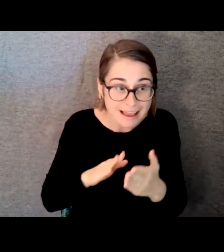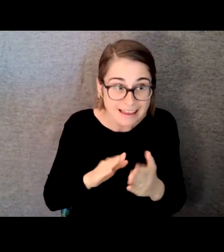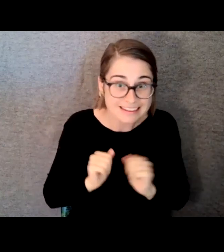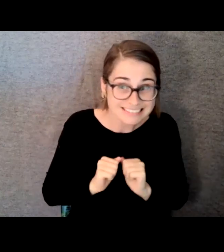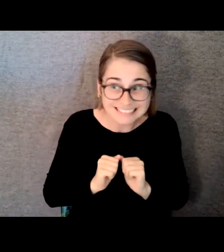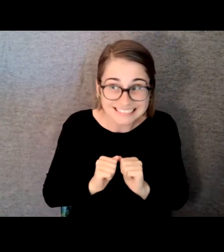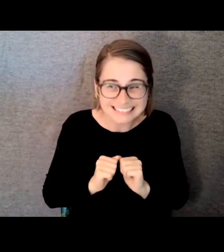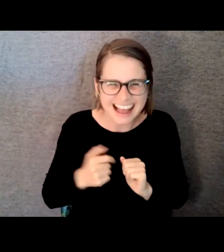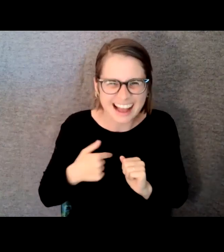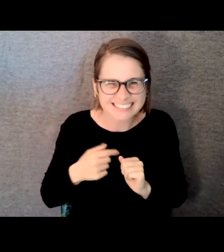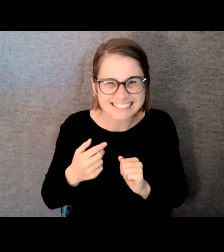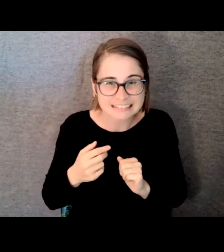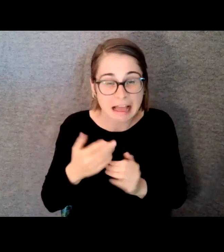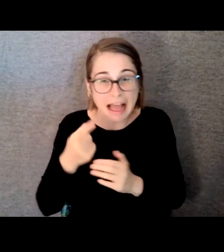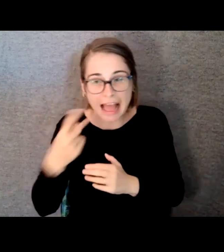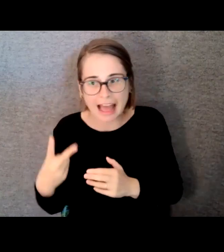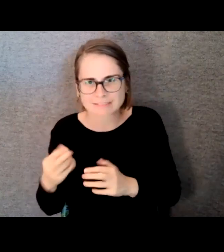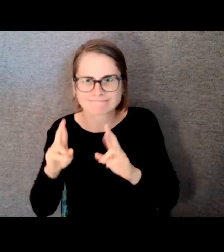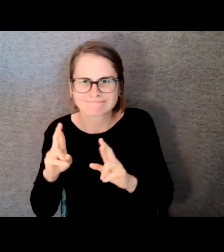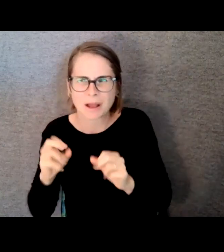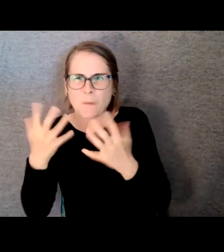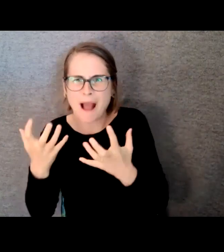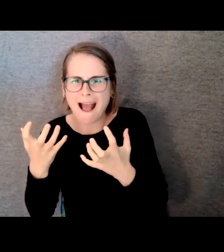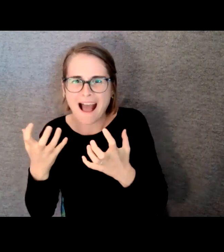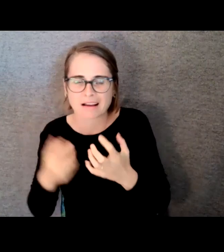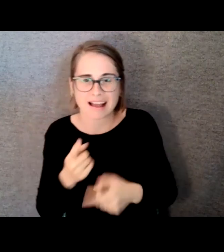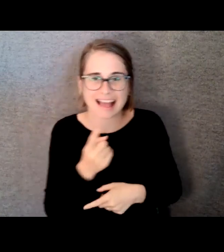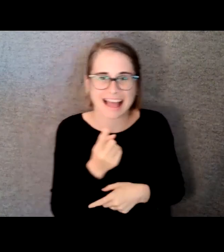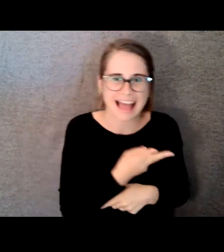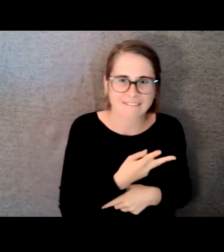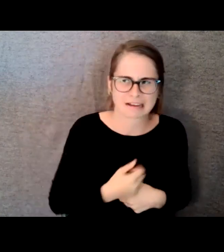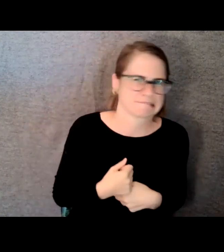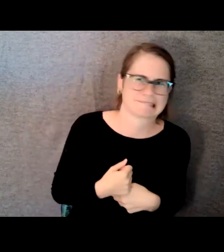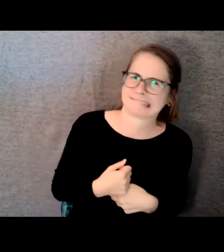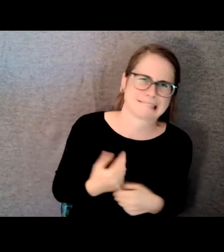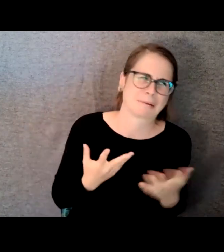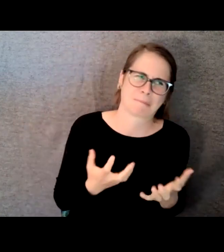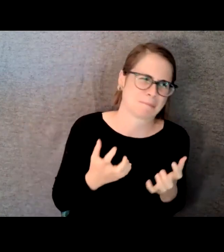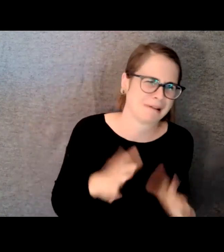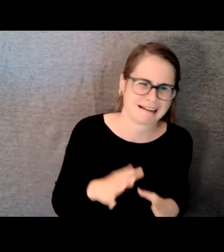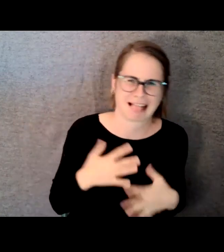I don't think because I couldn't imagine getting up there for 45 minutes or an hour and putting